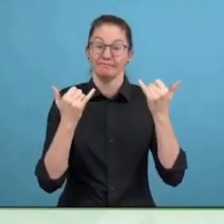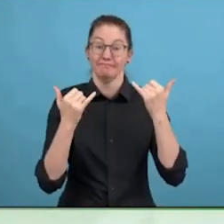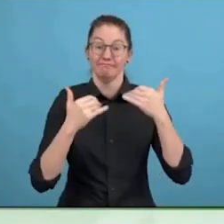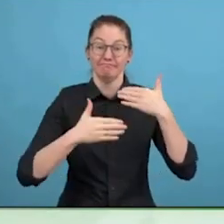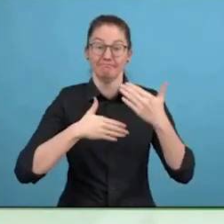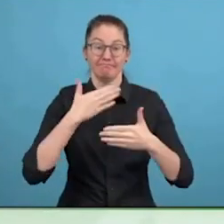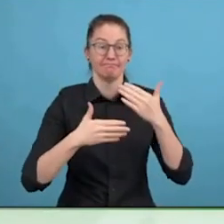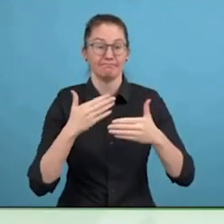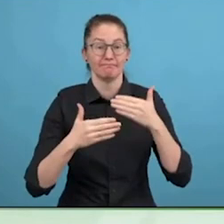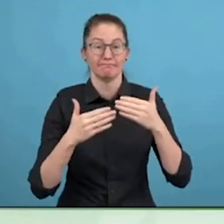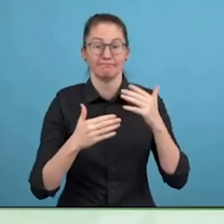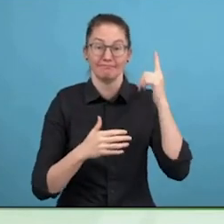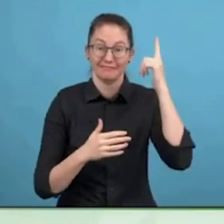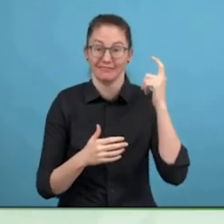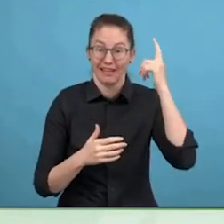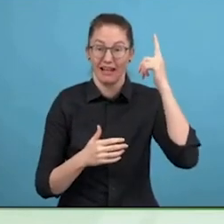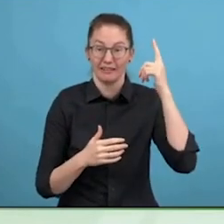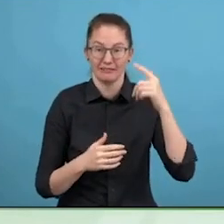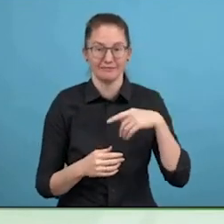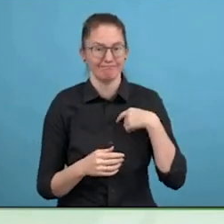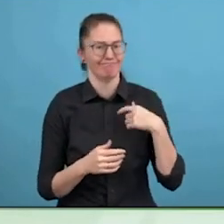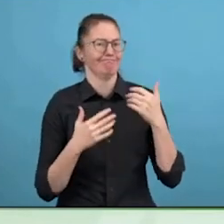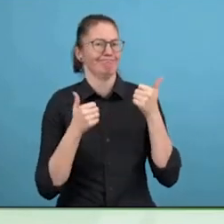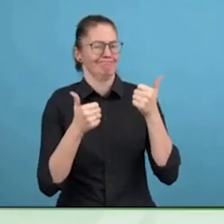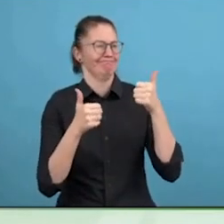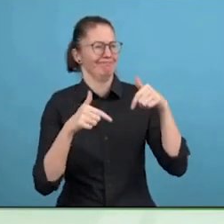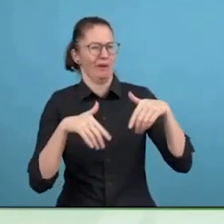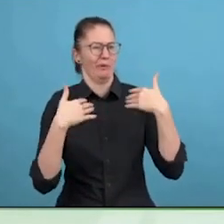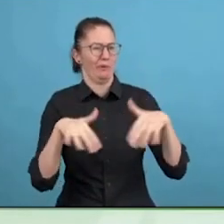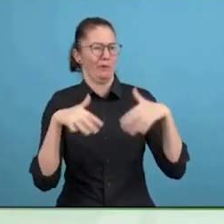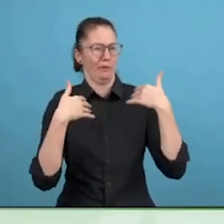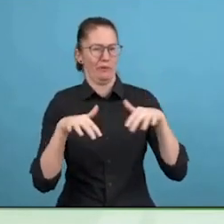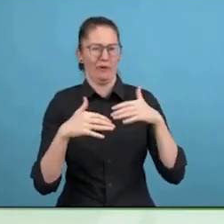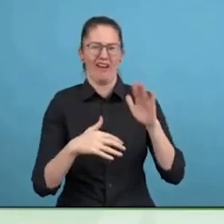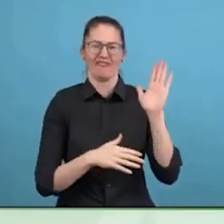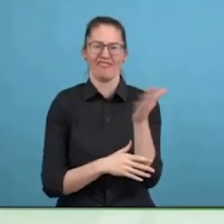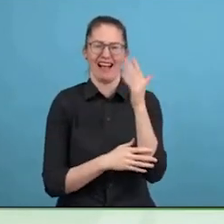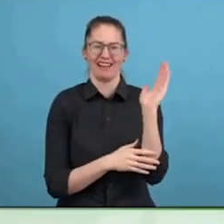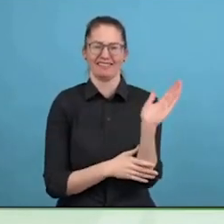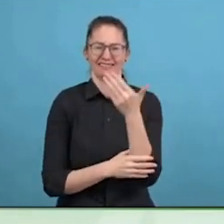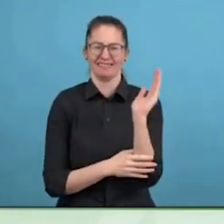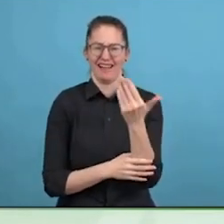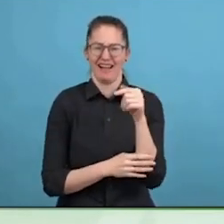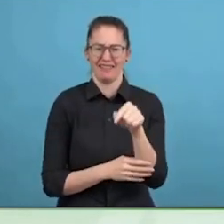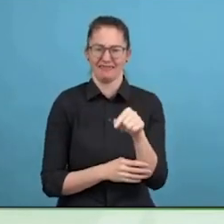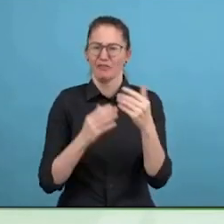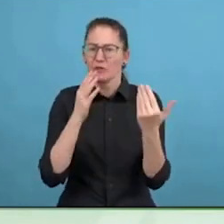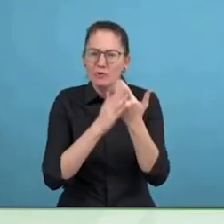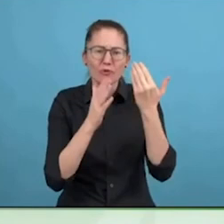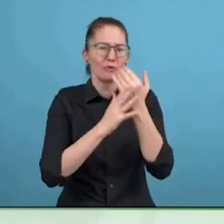approach inclusion, diversity and how we can use that to create value in the economy.